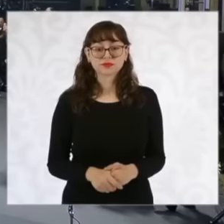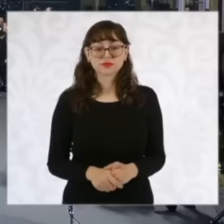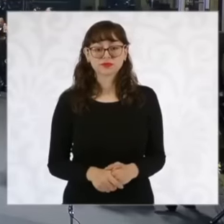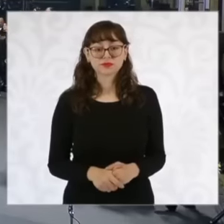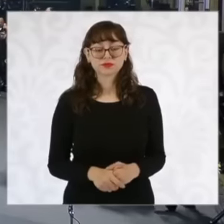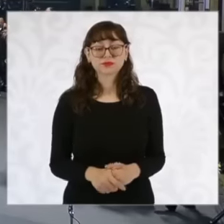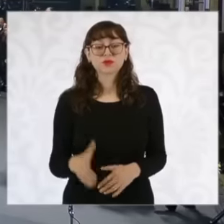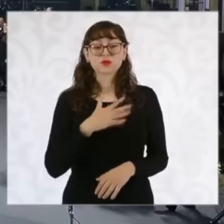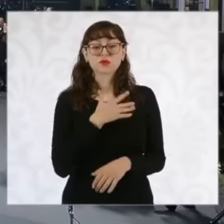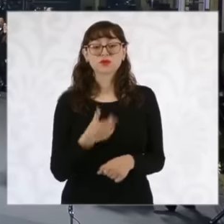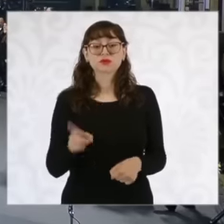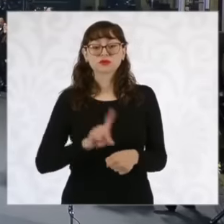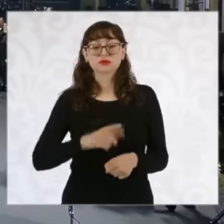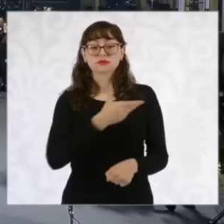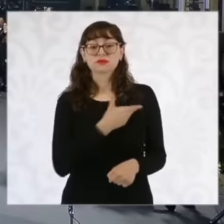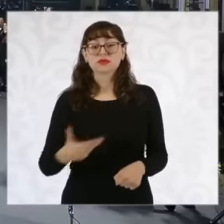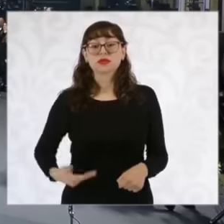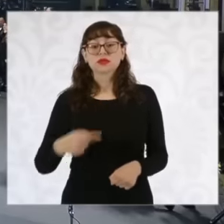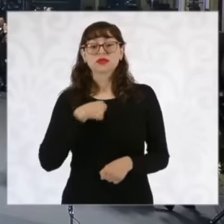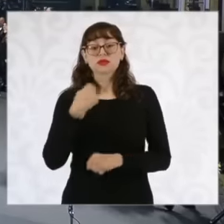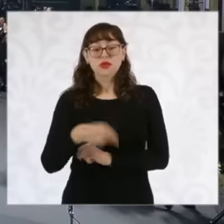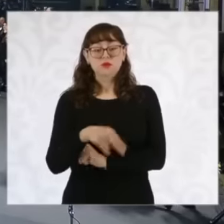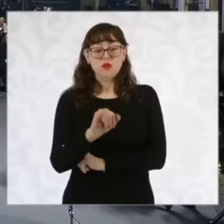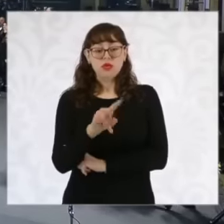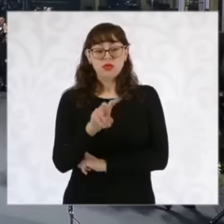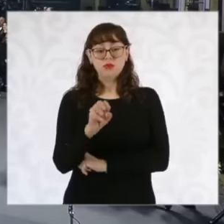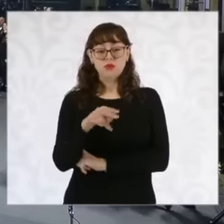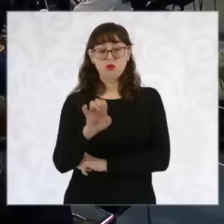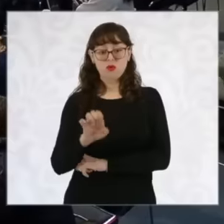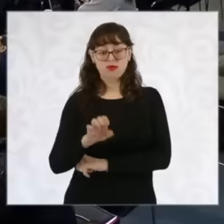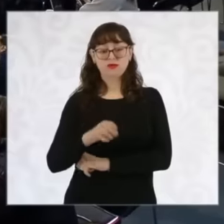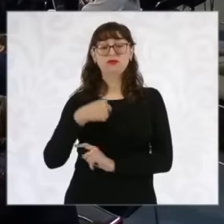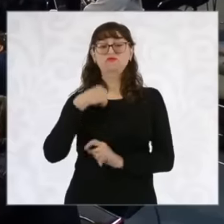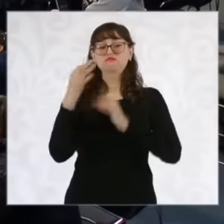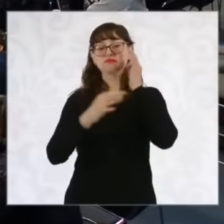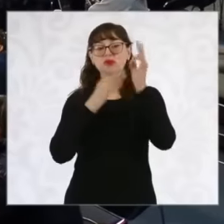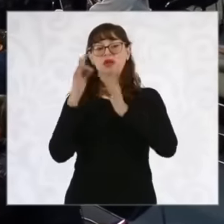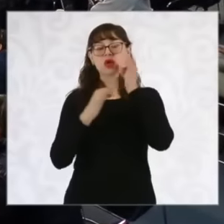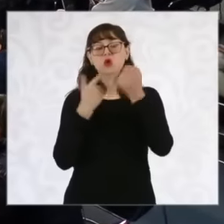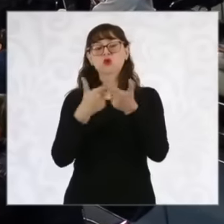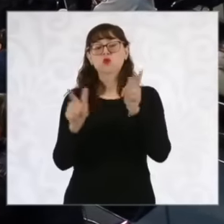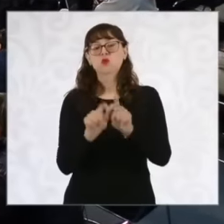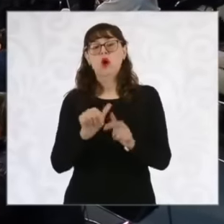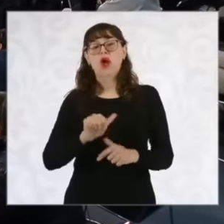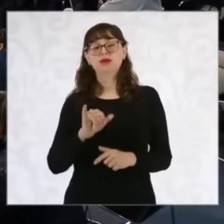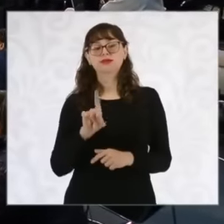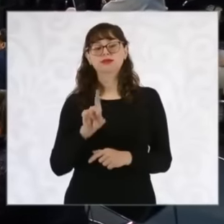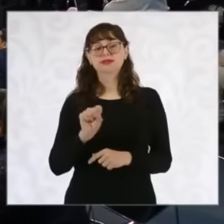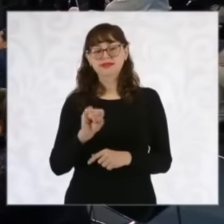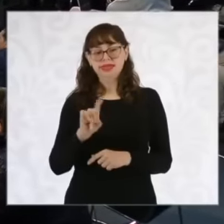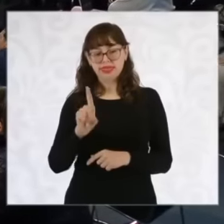Good morning, President Menchaca, group reporter. to ask you this weekend there were